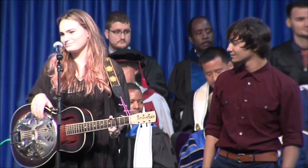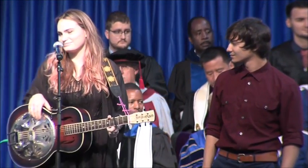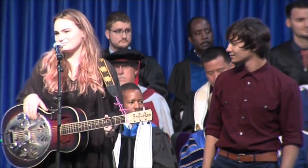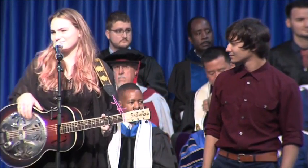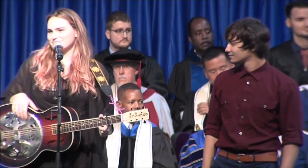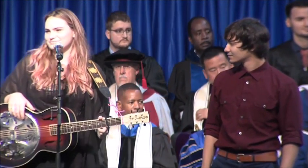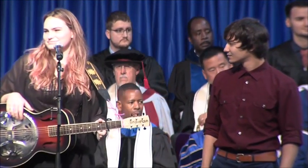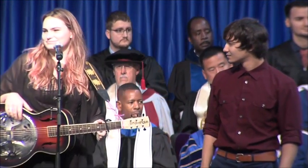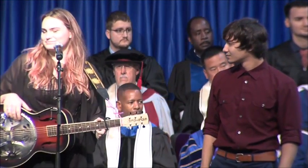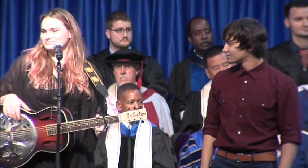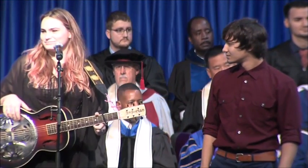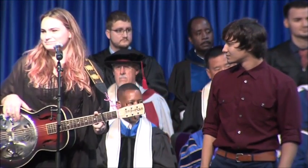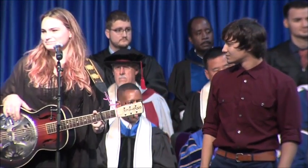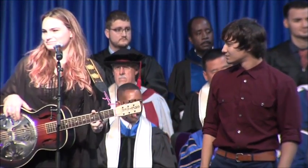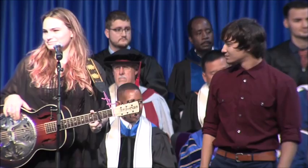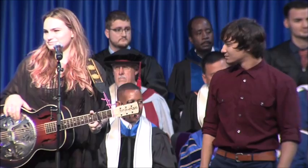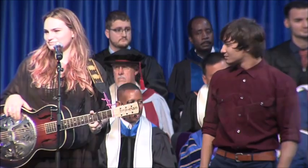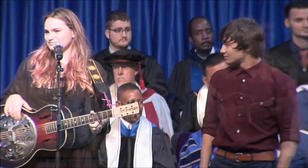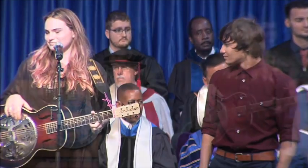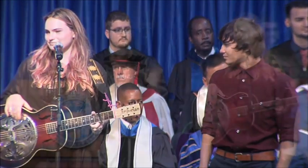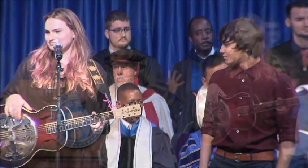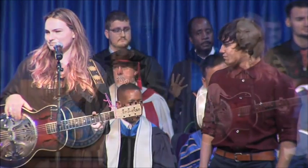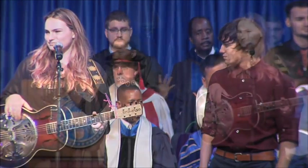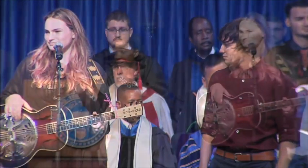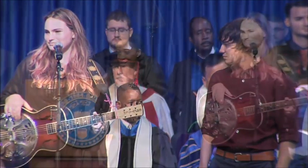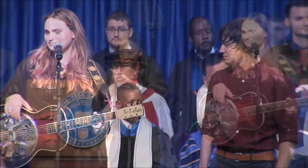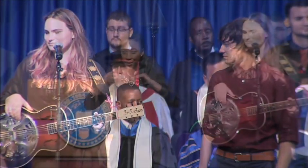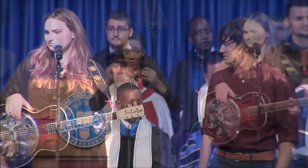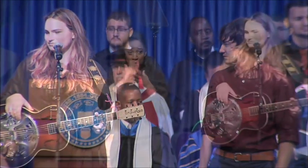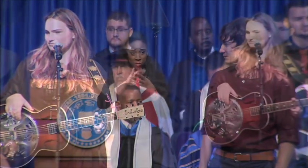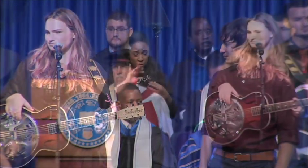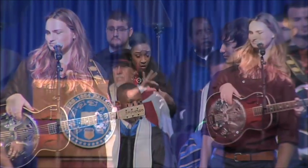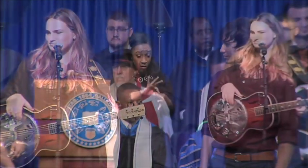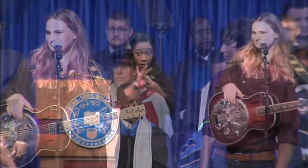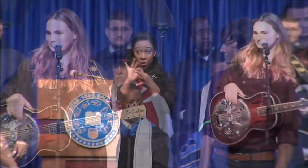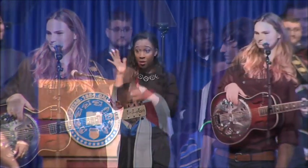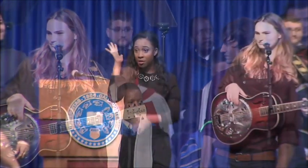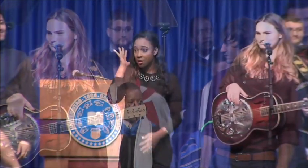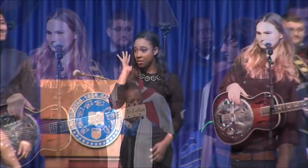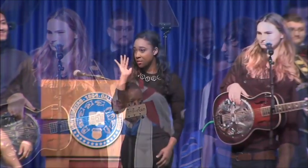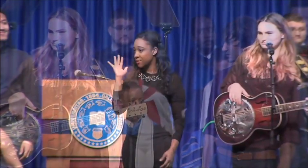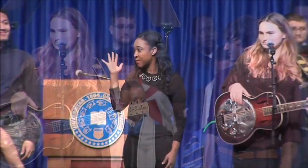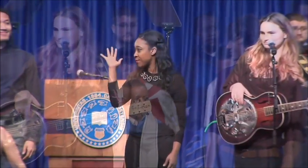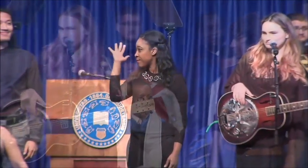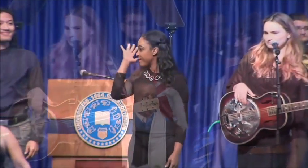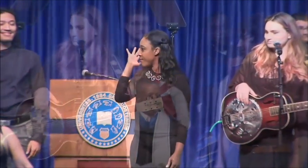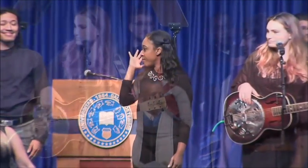All the loss, the grief Will belong to some play from the past